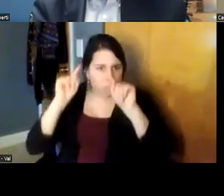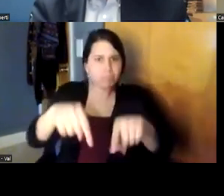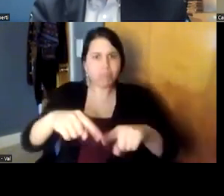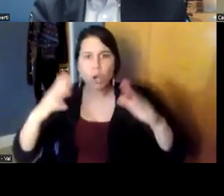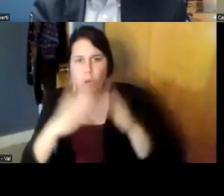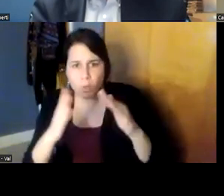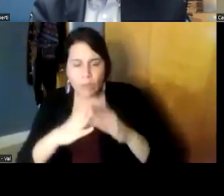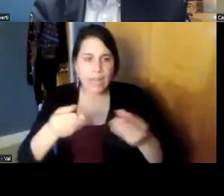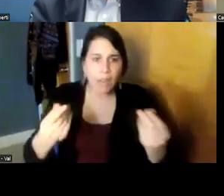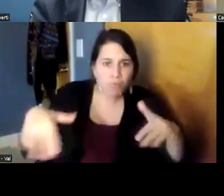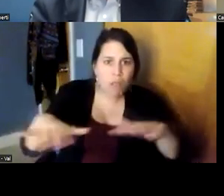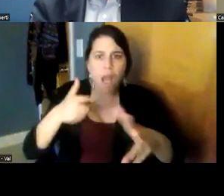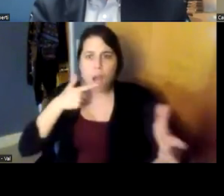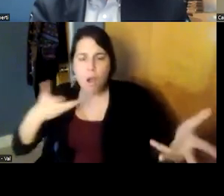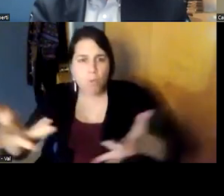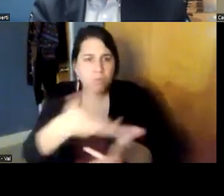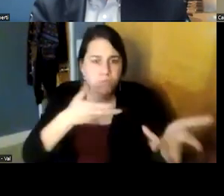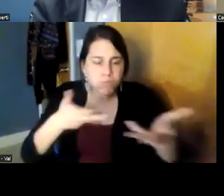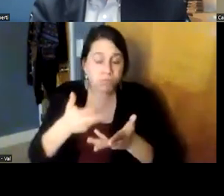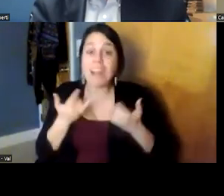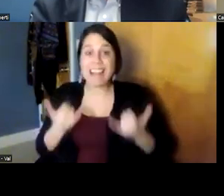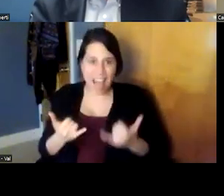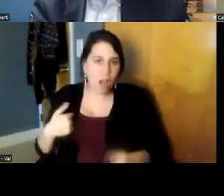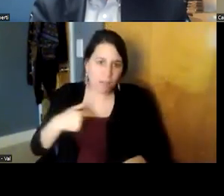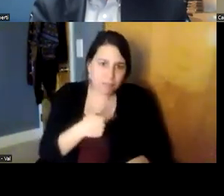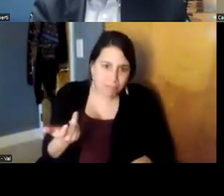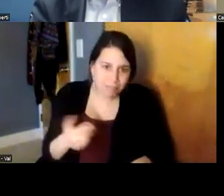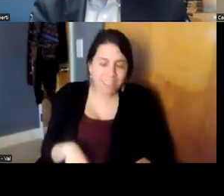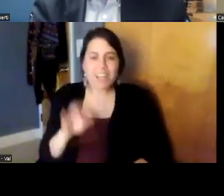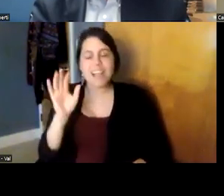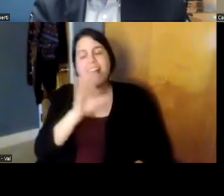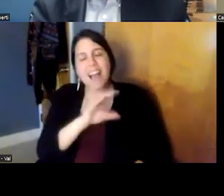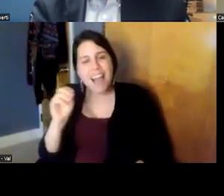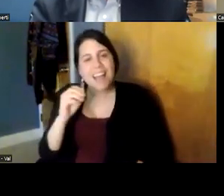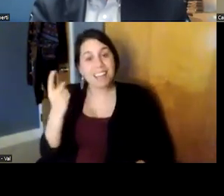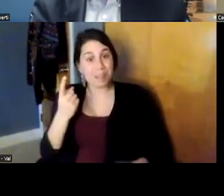we were that we engage now and indeed one of the things that we're doing and we've been doing i